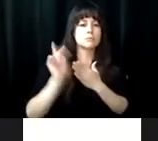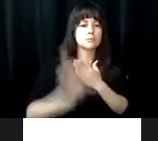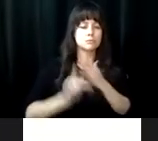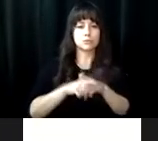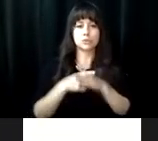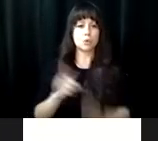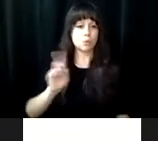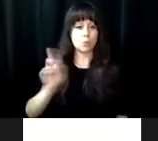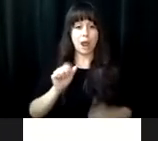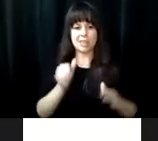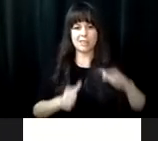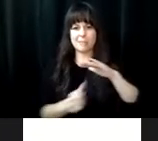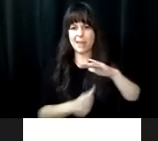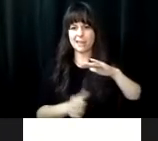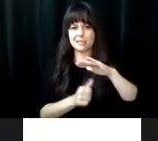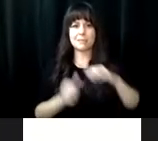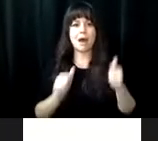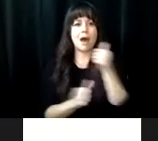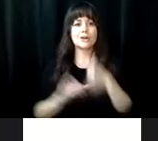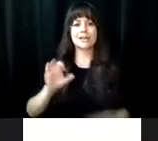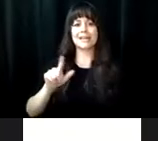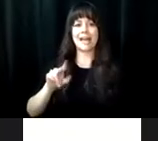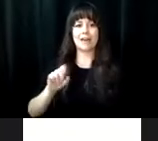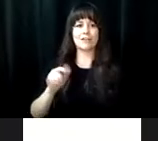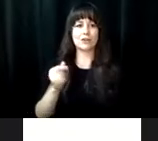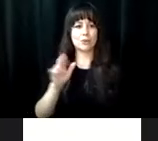1st, 1970, the Richmond adjustment training